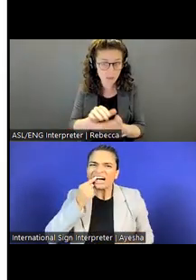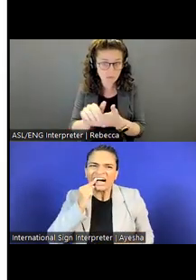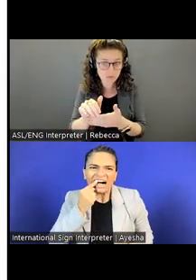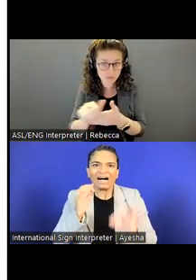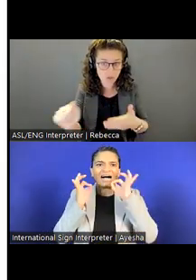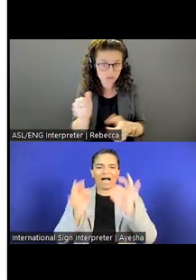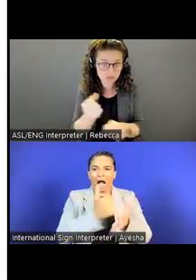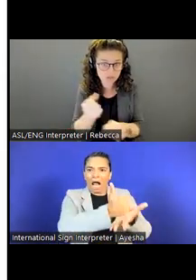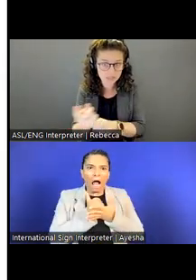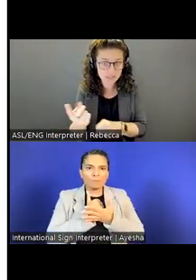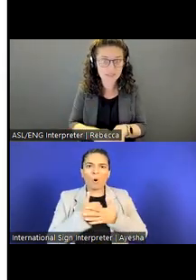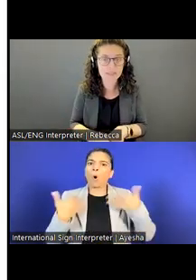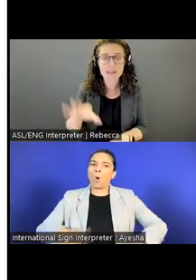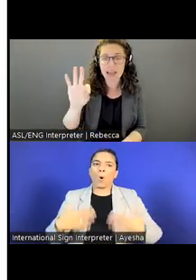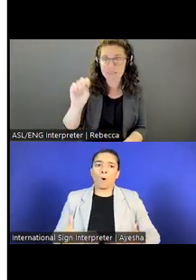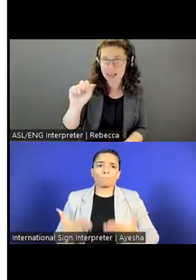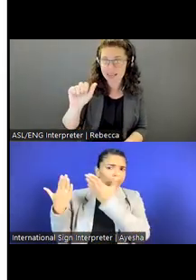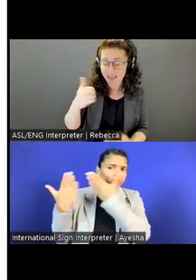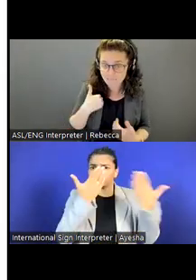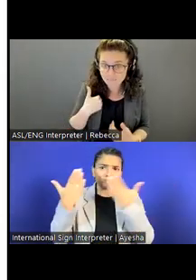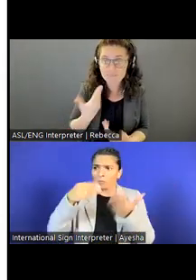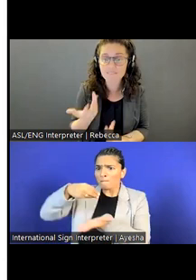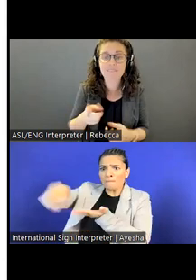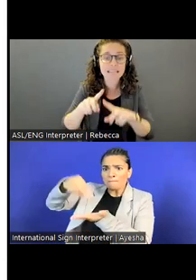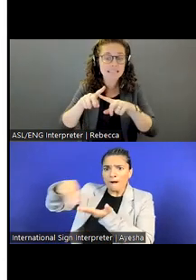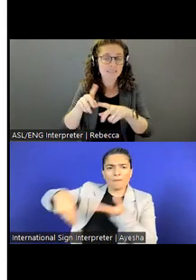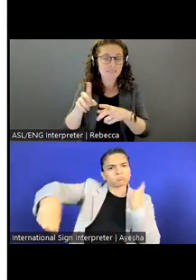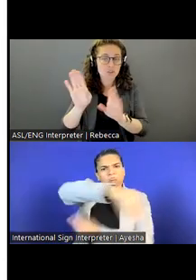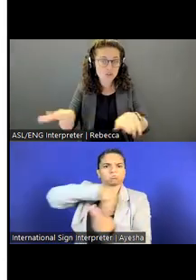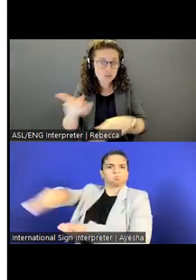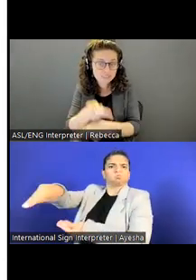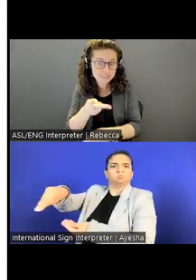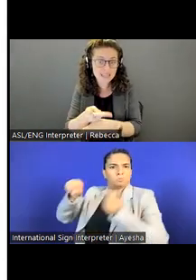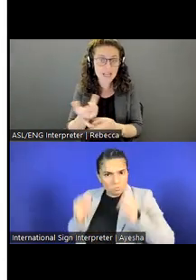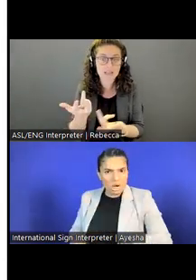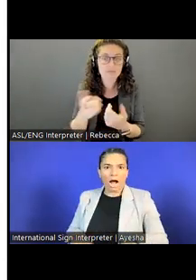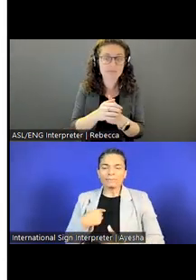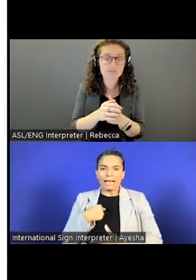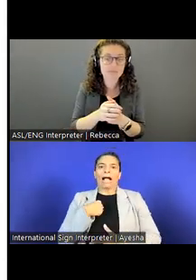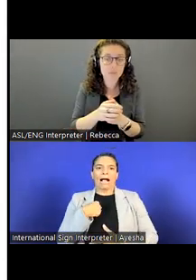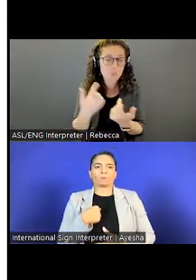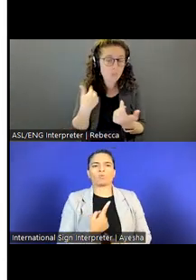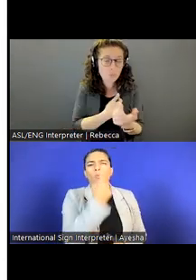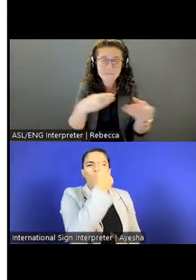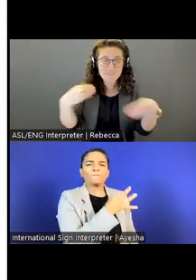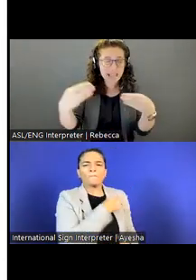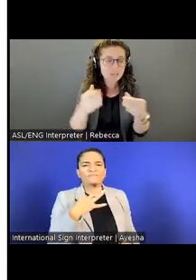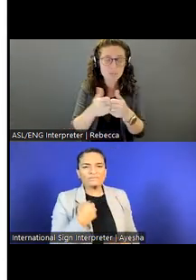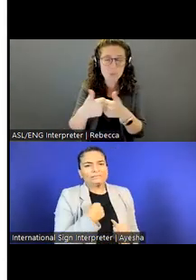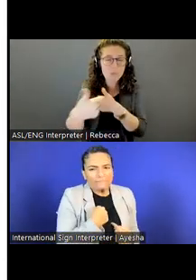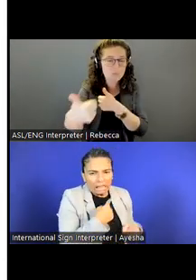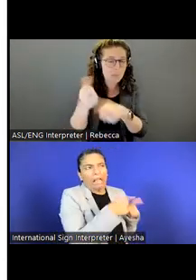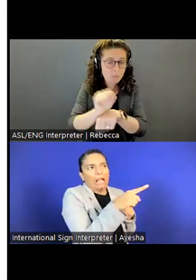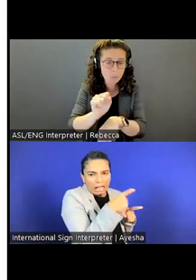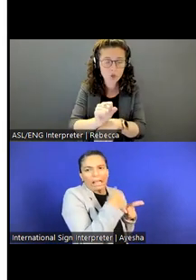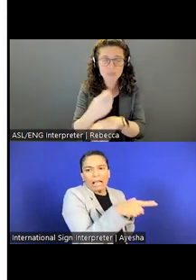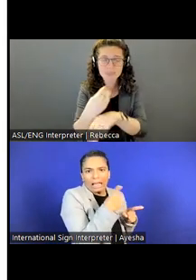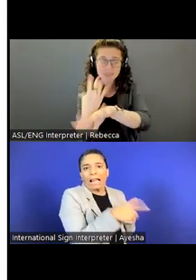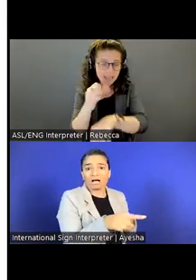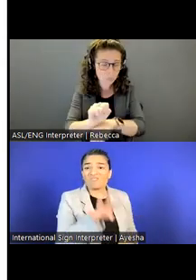We have dependent care, commuter care, we're flexible with telework and those type of programs.